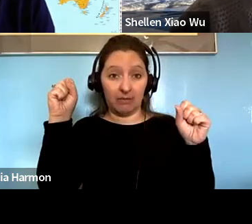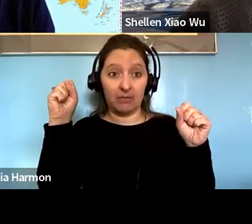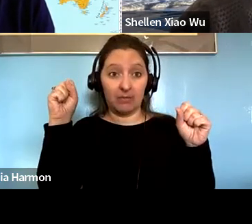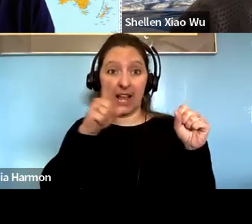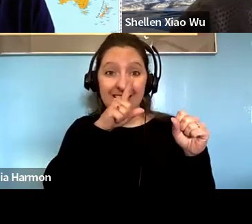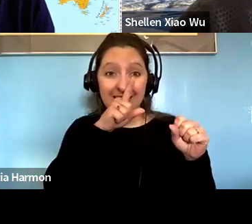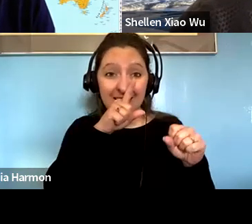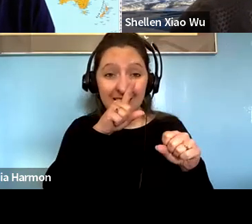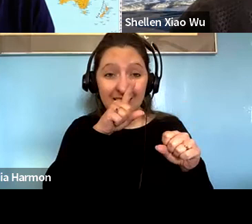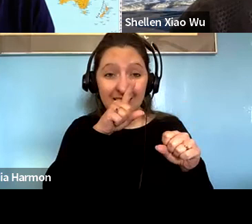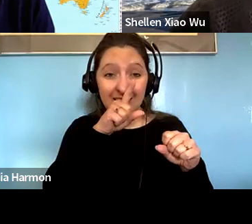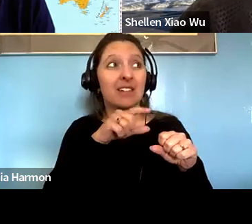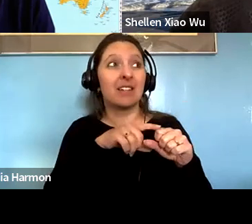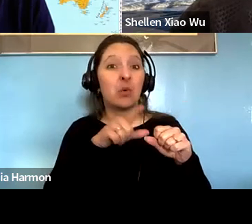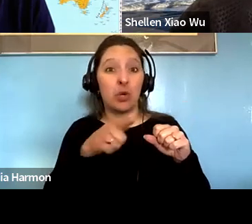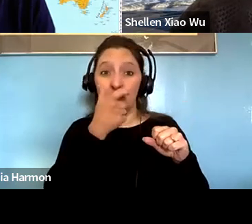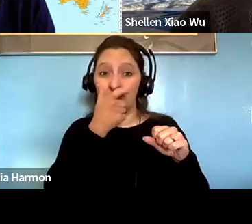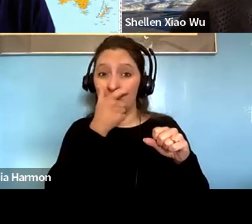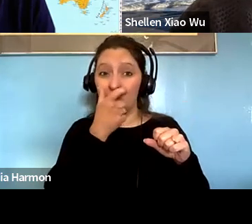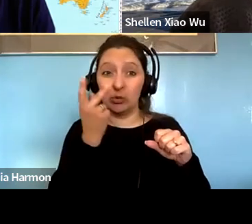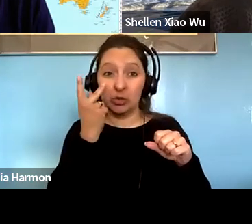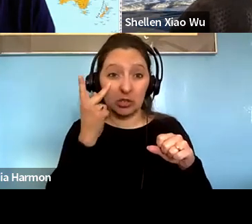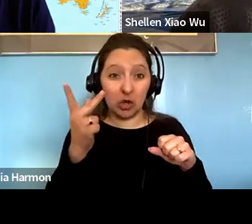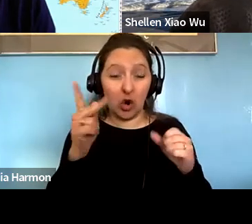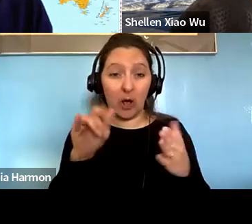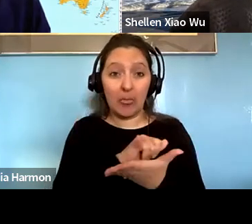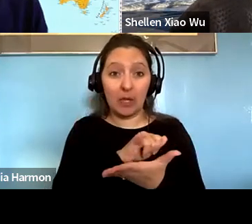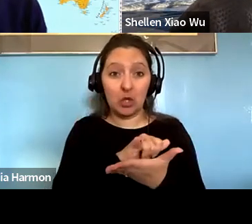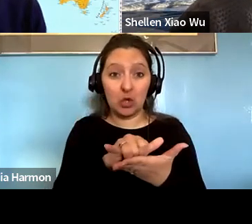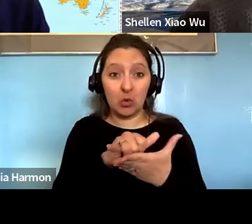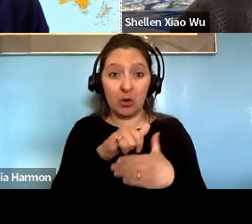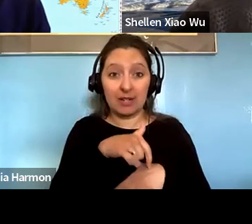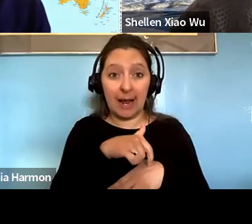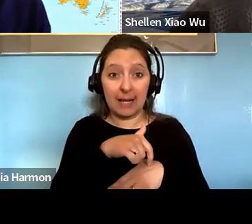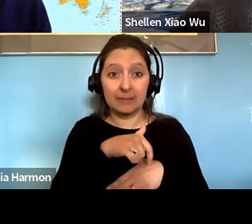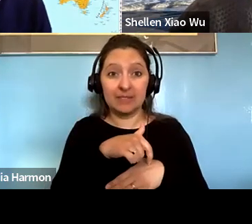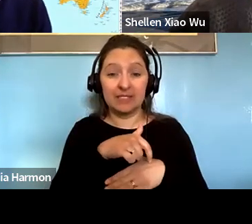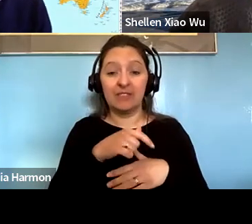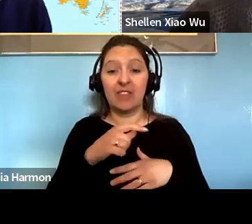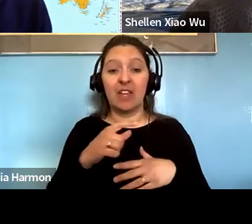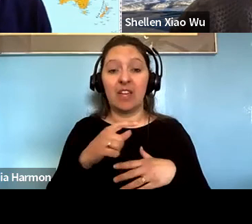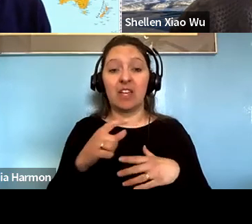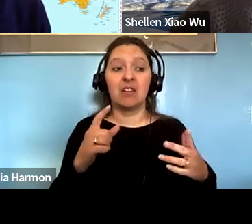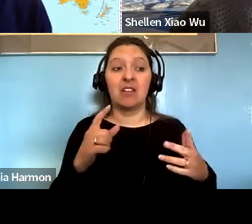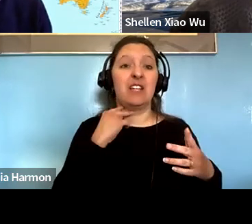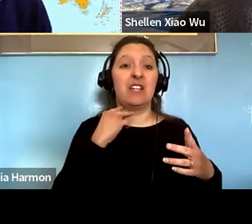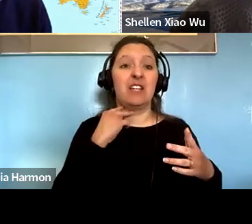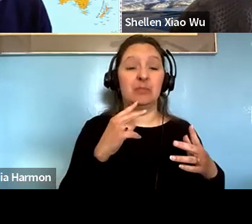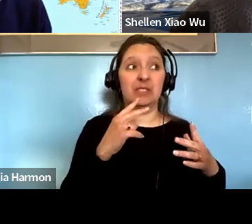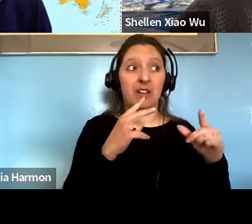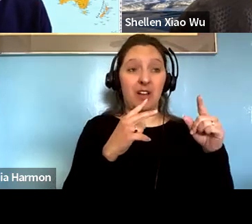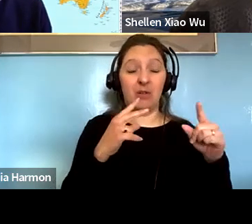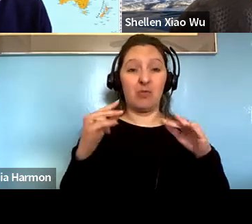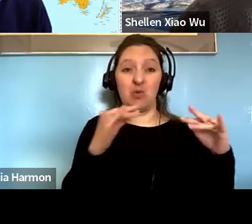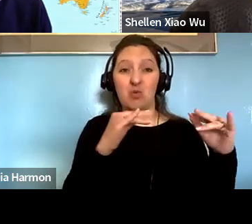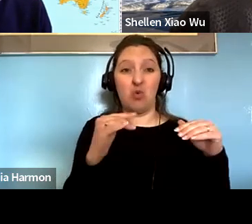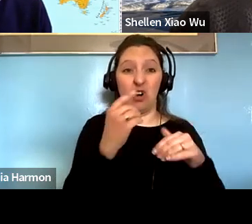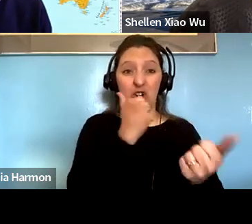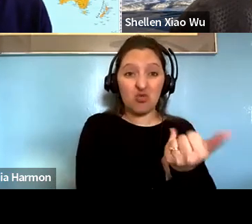Salvador Santino Regilme: What you saw perhaps in the New York Times, as you know, victims of the war on drugs, I saw it in all Manila during the first few weeks of.